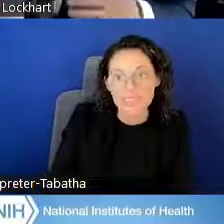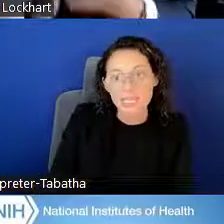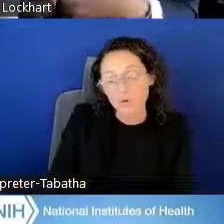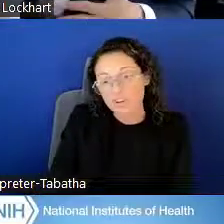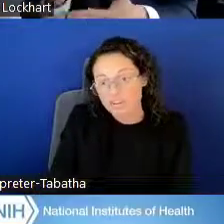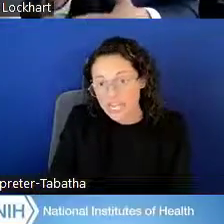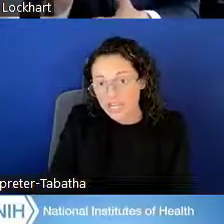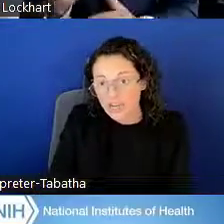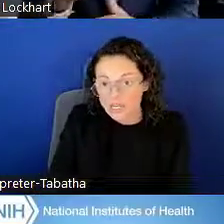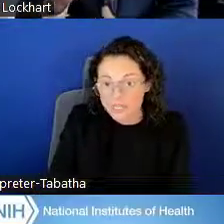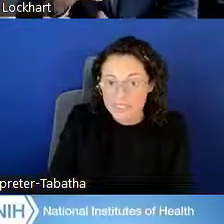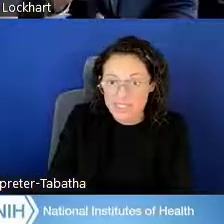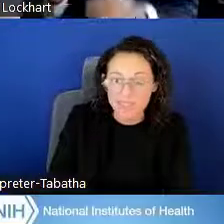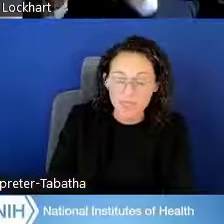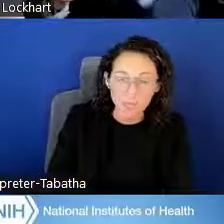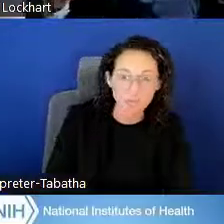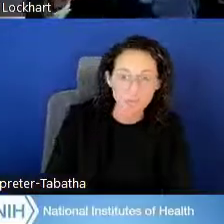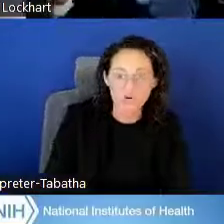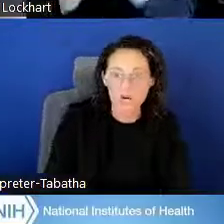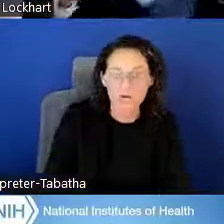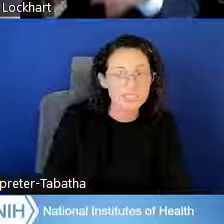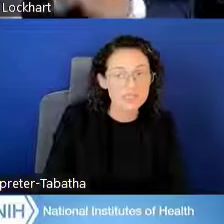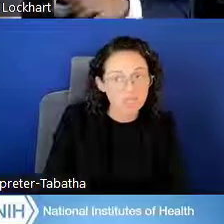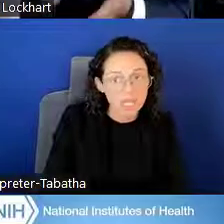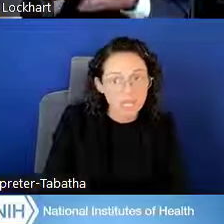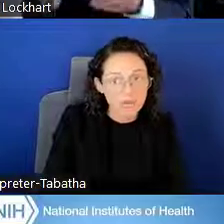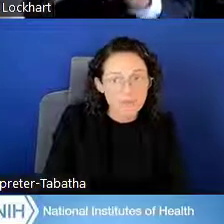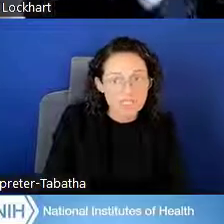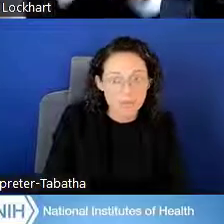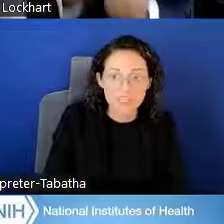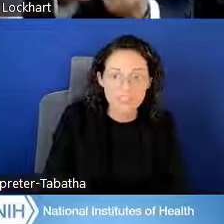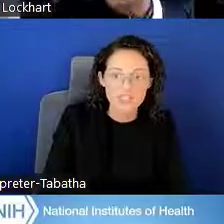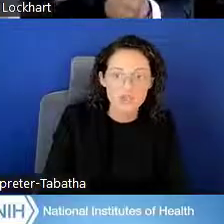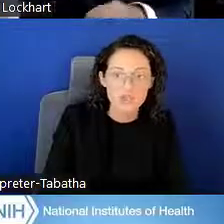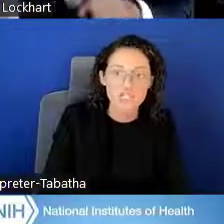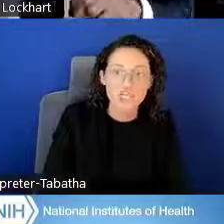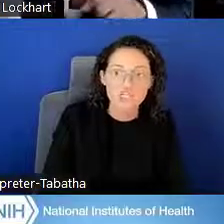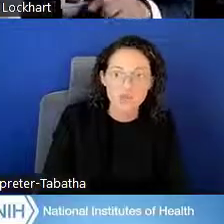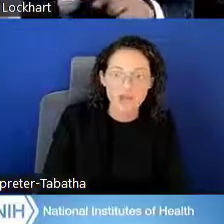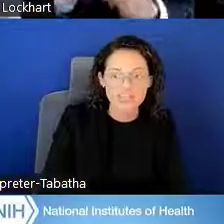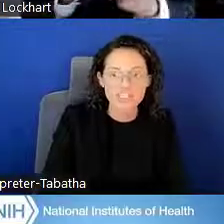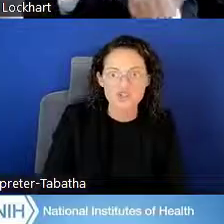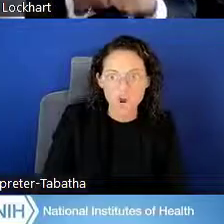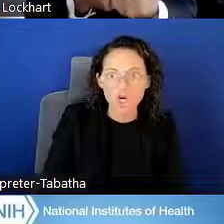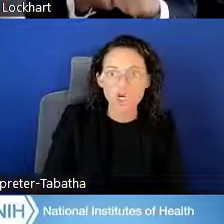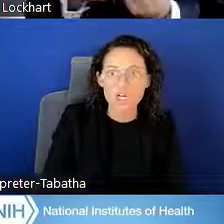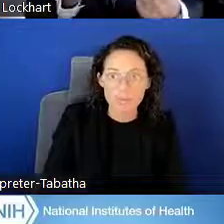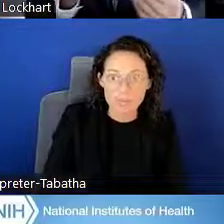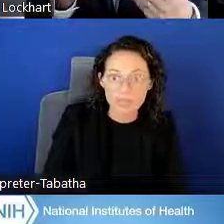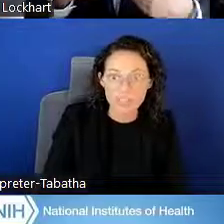seeing what their take on it is and what their priorities look like. Some institutes do have a stronger commitment